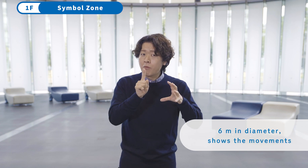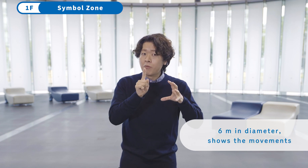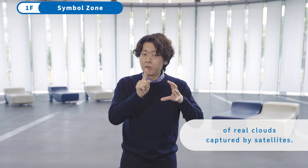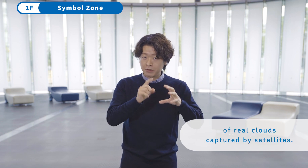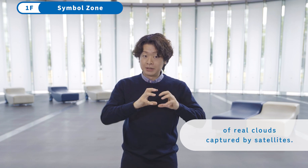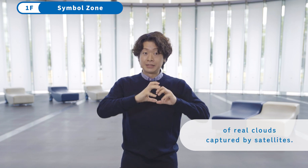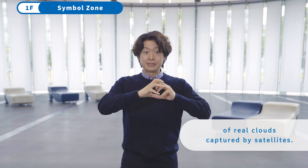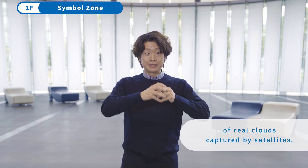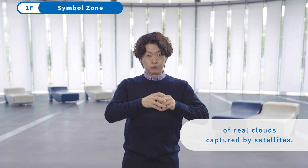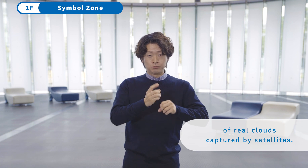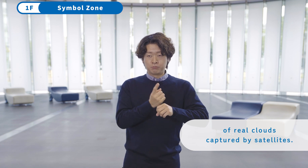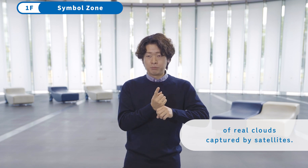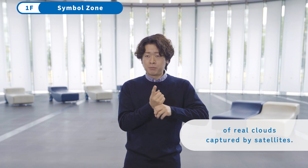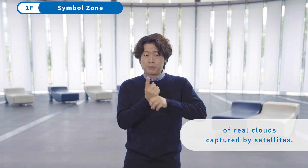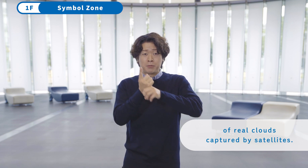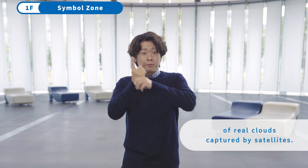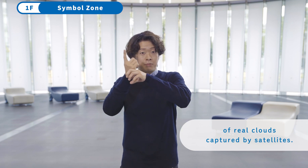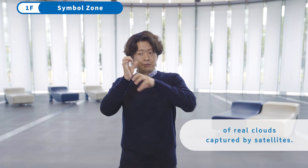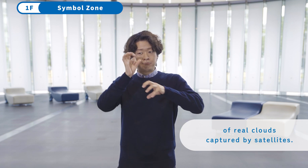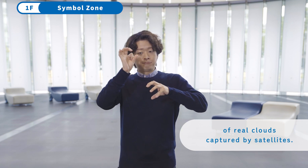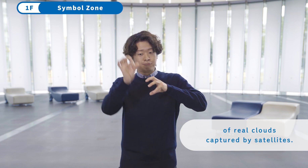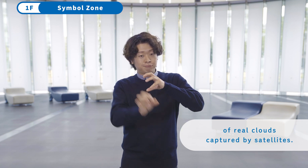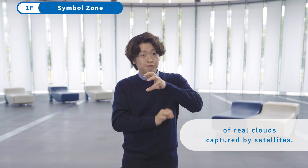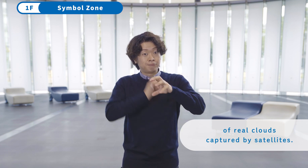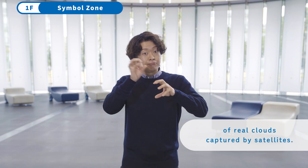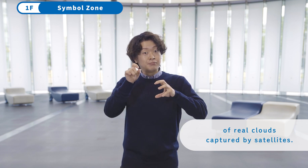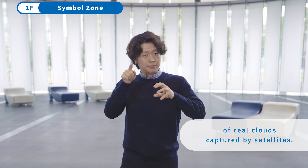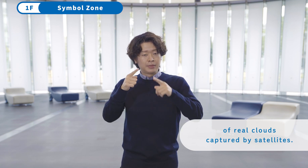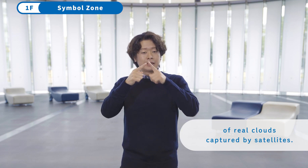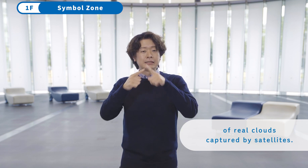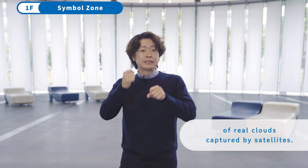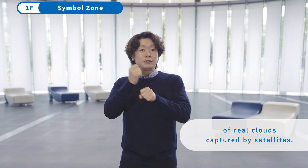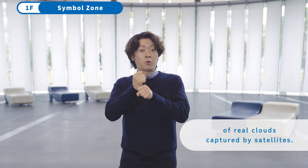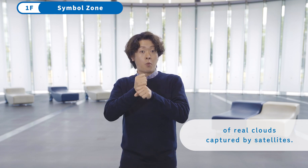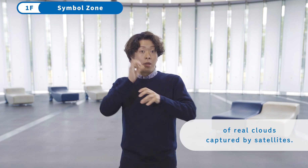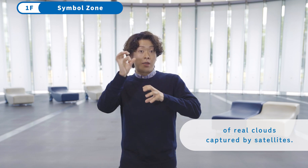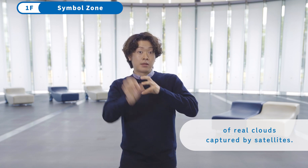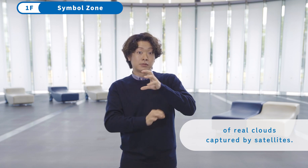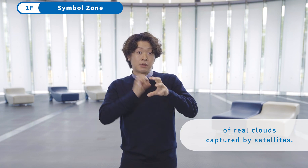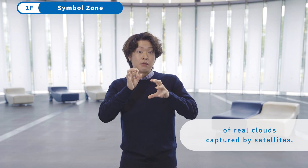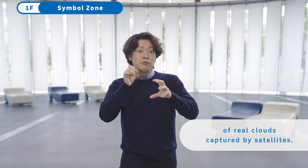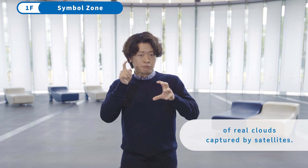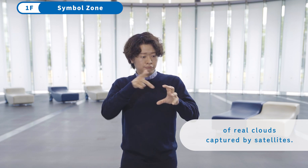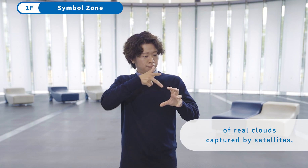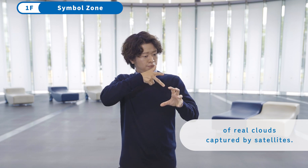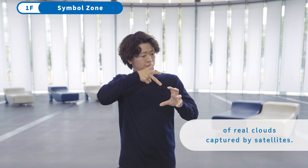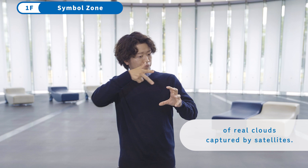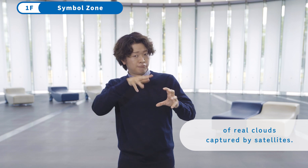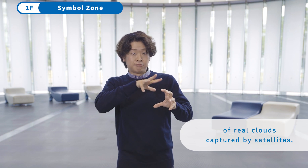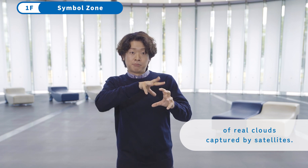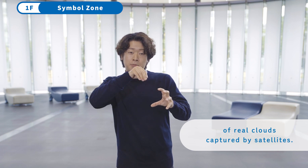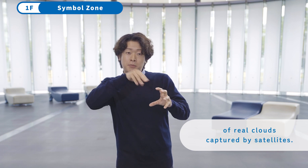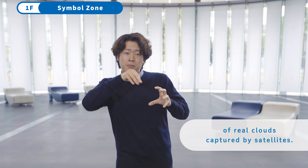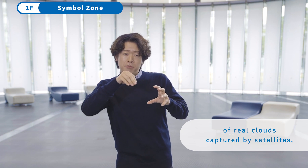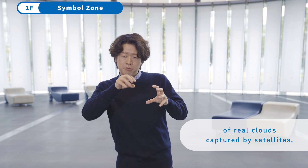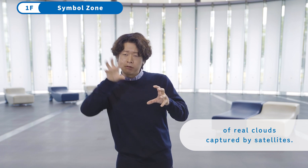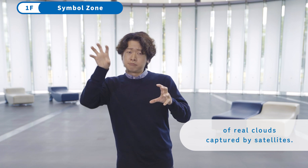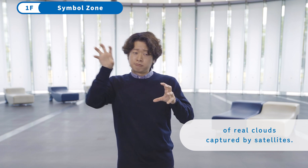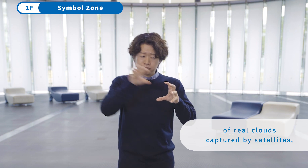of real clouds captured by satellites.